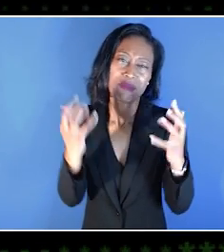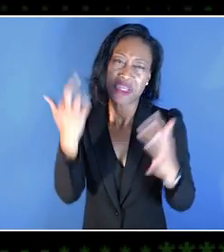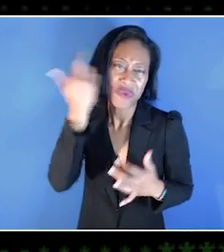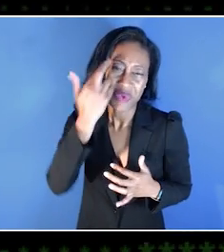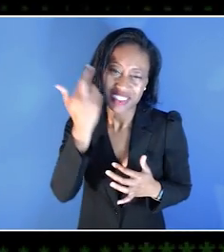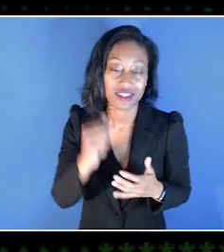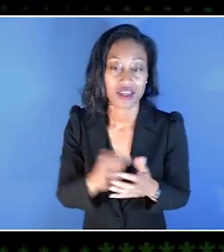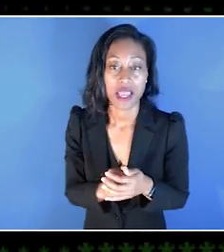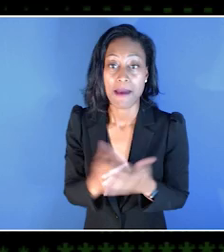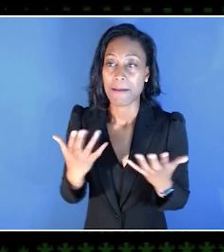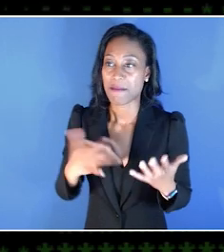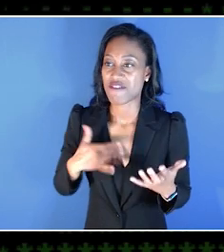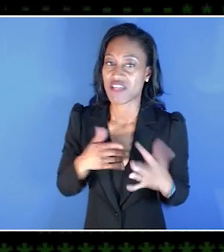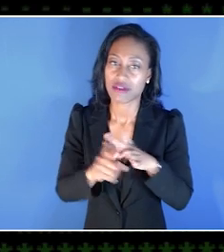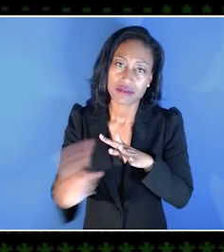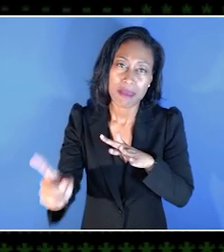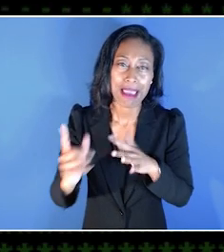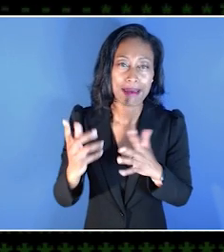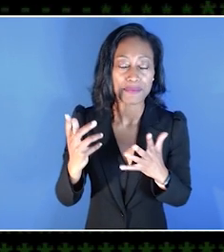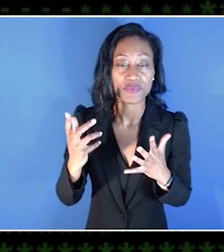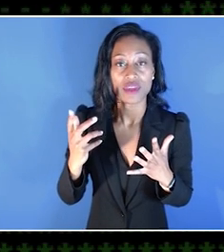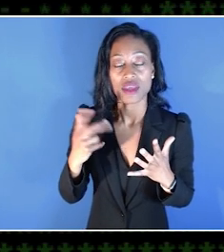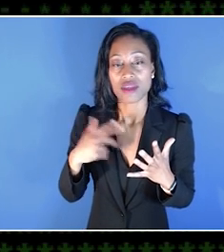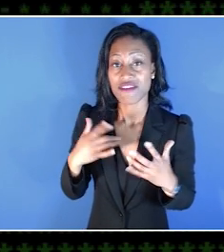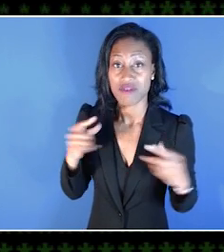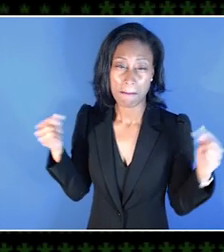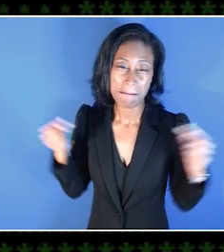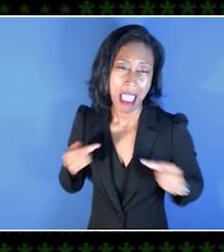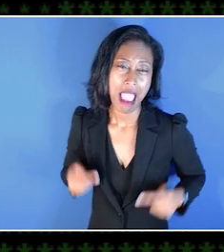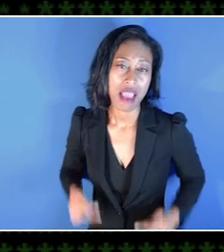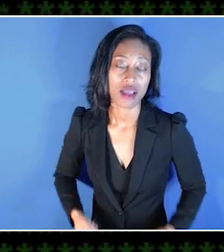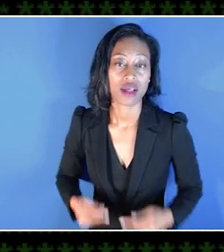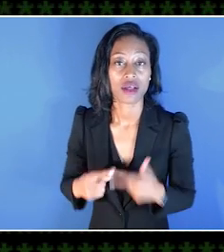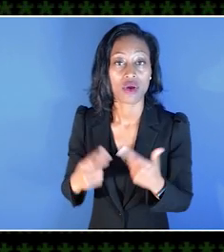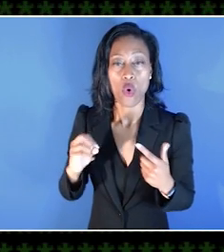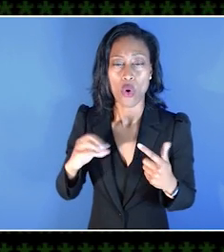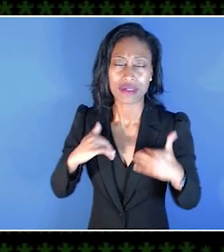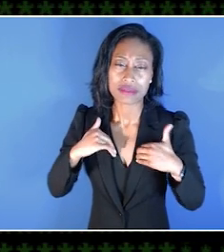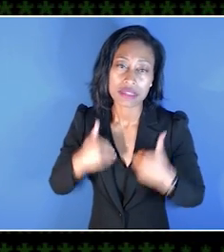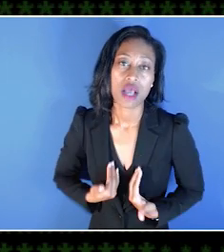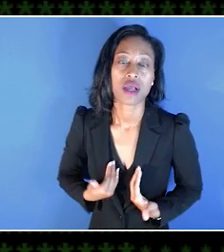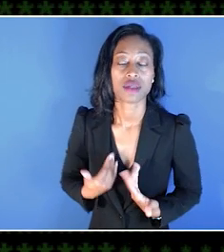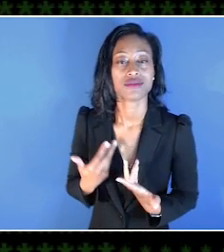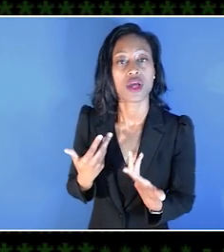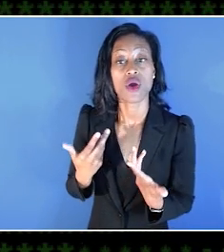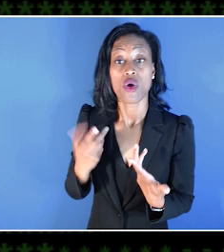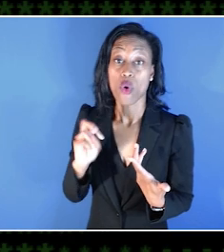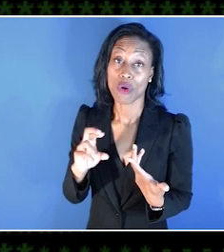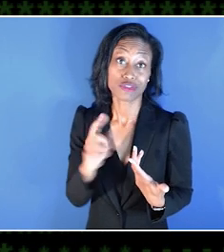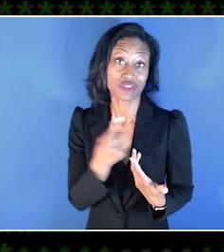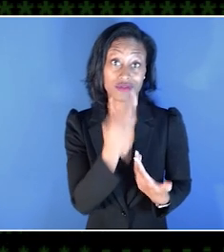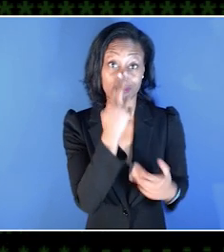It could be escapism if someone has a condition which causes a lot of pain, for example, or fatigue. And it could also just be for fun.